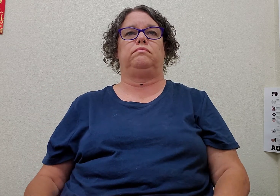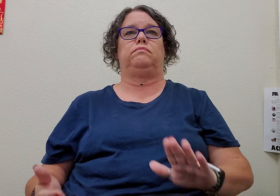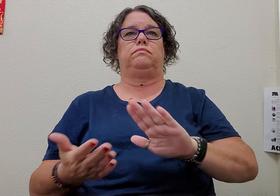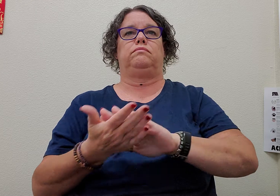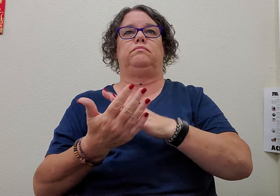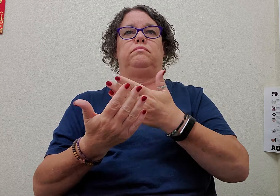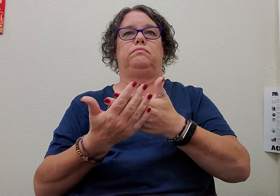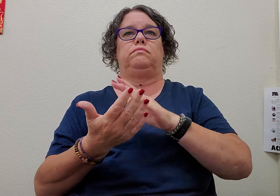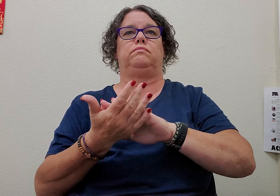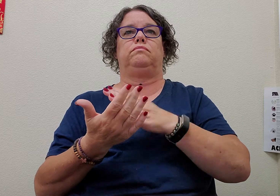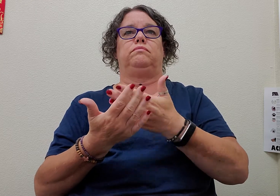to-cook